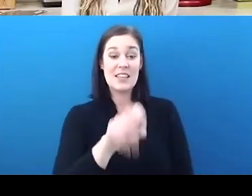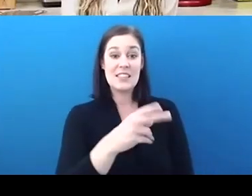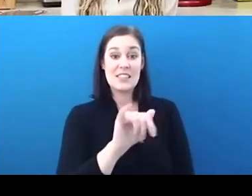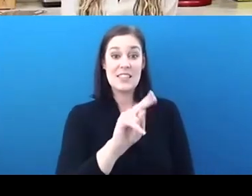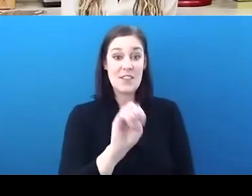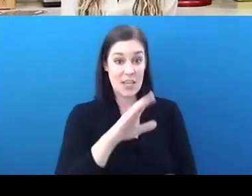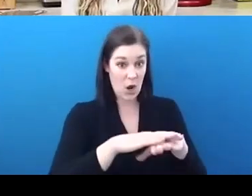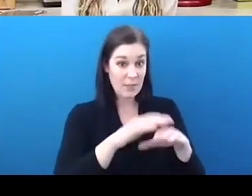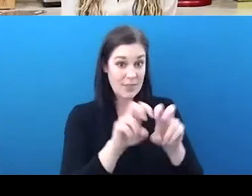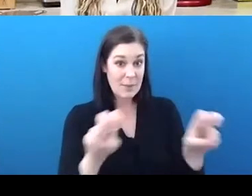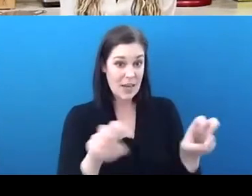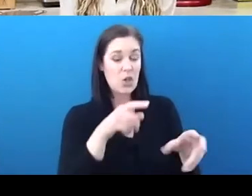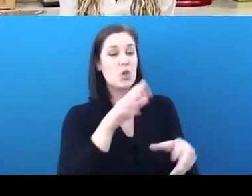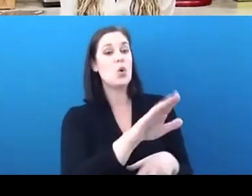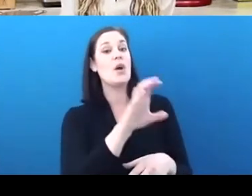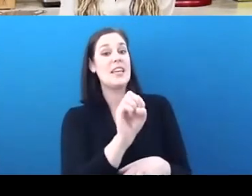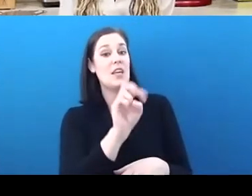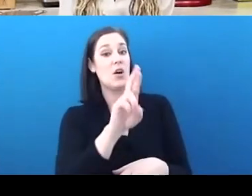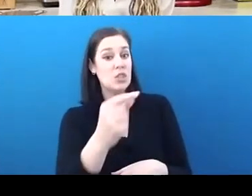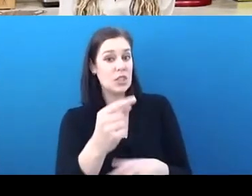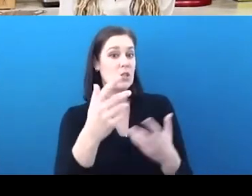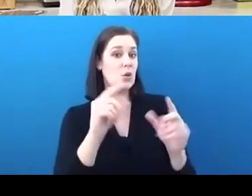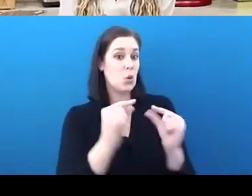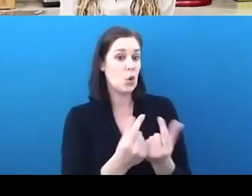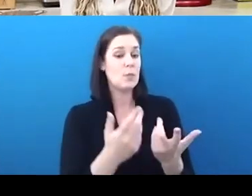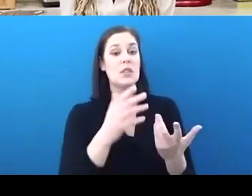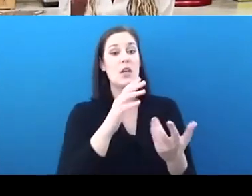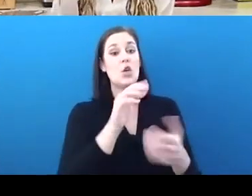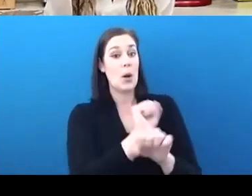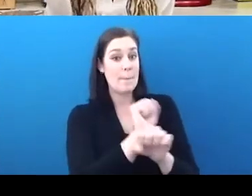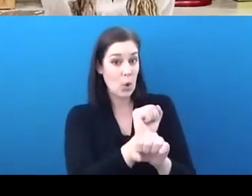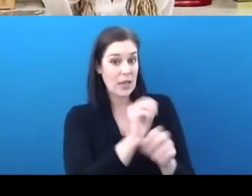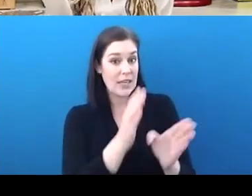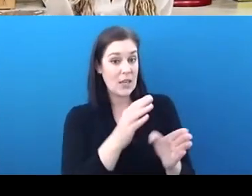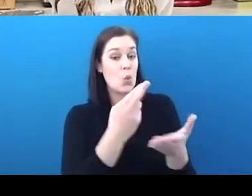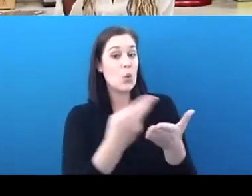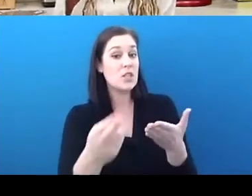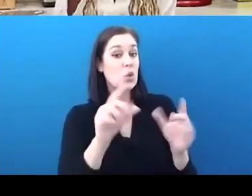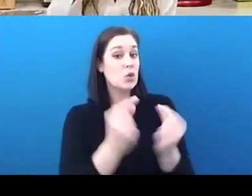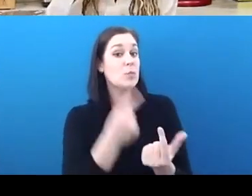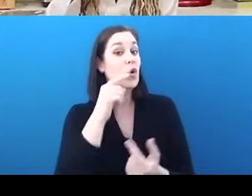your employee resource groups, for Gallo, it's not just gender, it's not just race, there's a whole